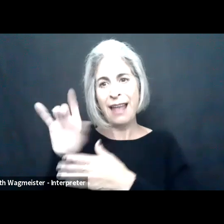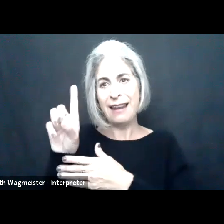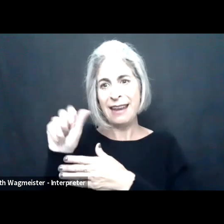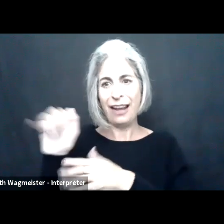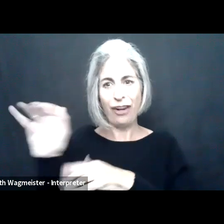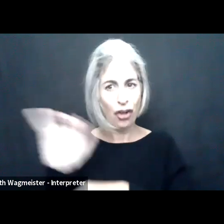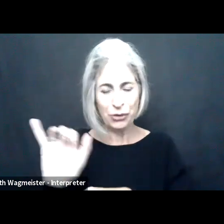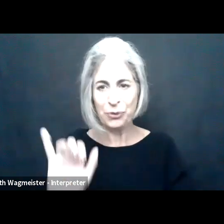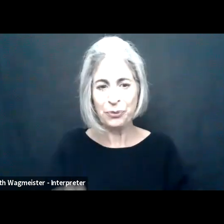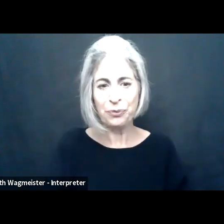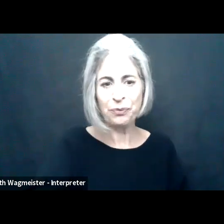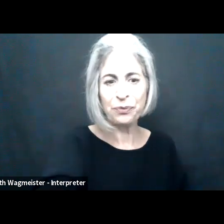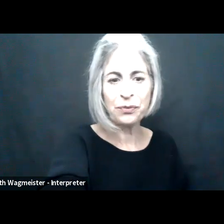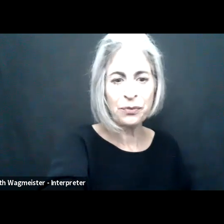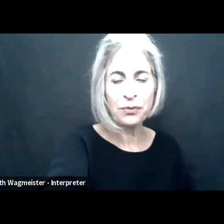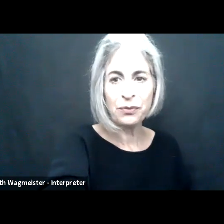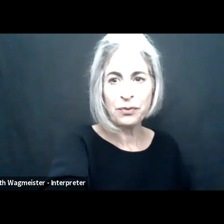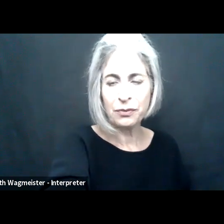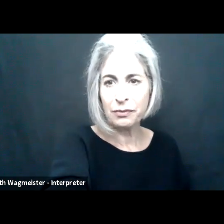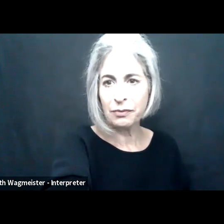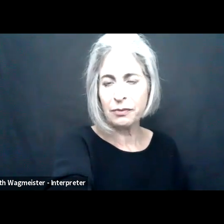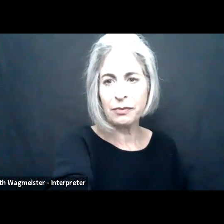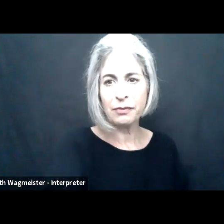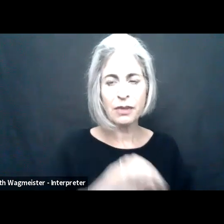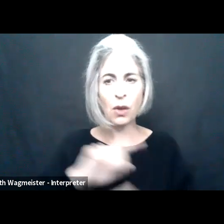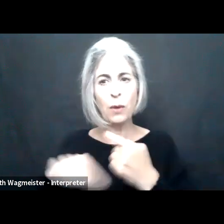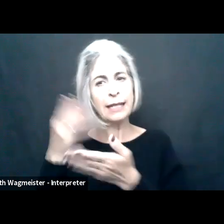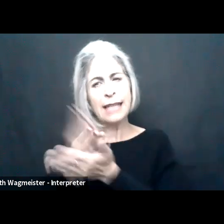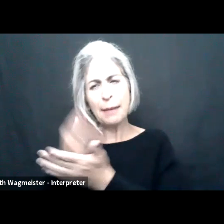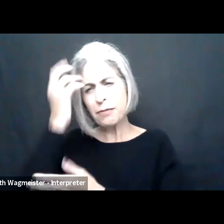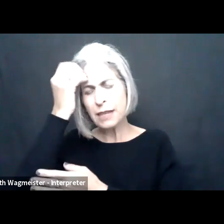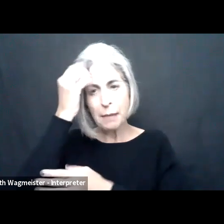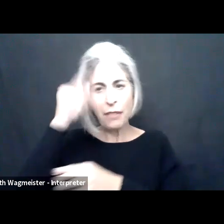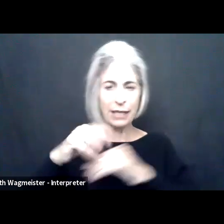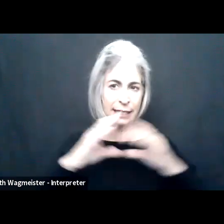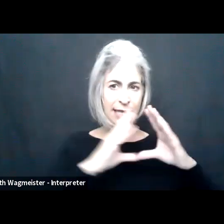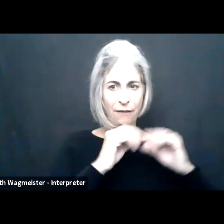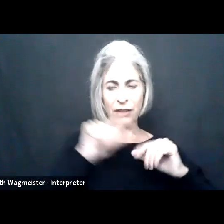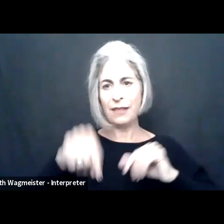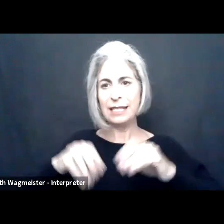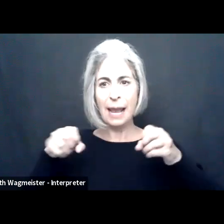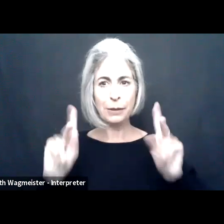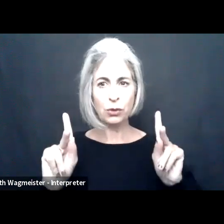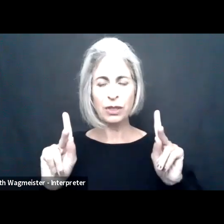those not as far along as Microsoft. And adding to Axel's data as well.